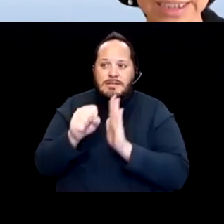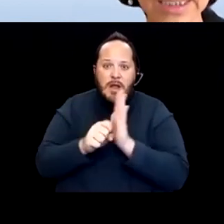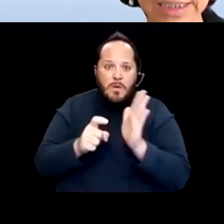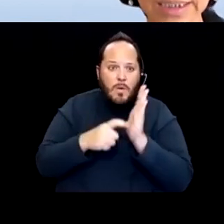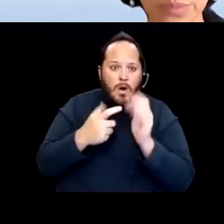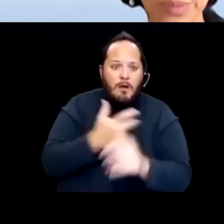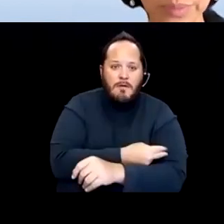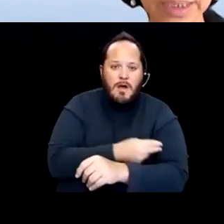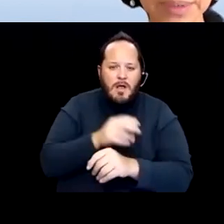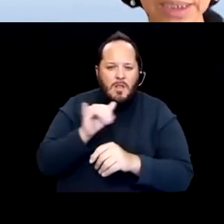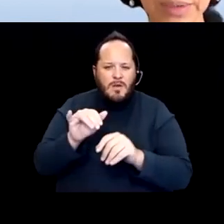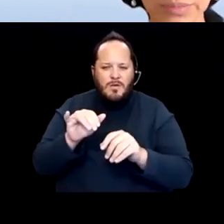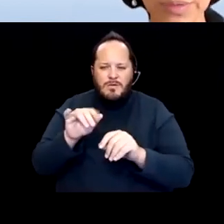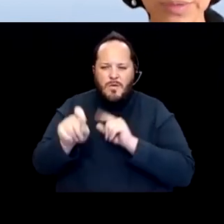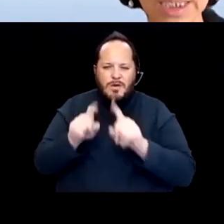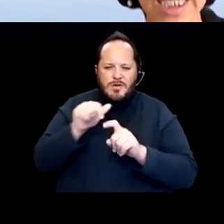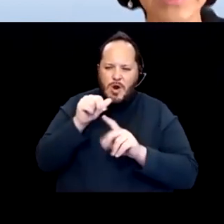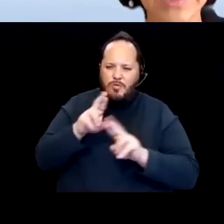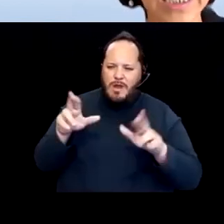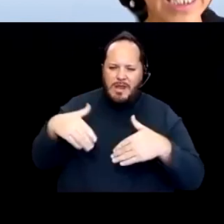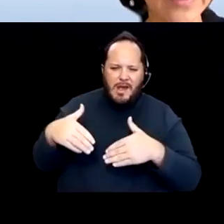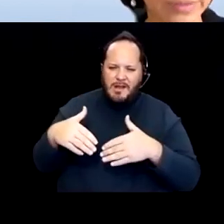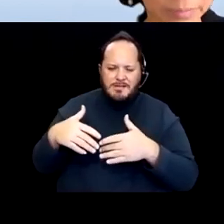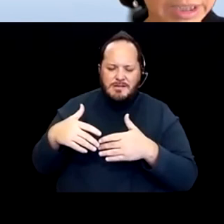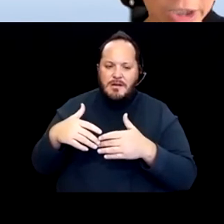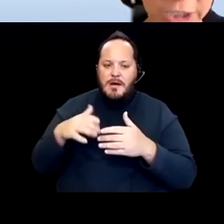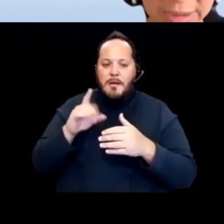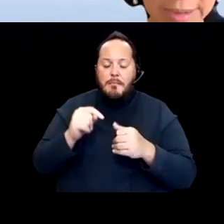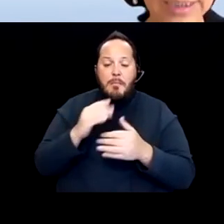is to think about what will be coming down the road. And to have sort of positions